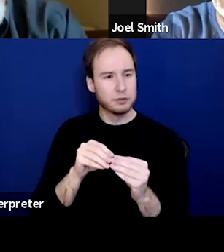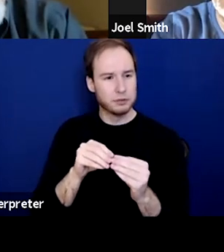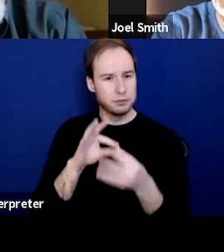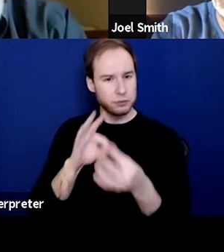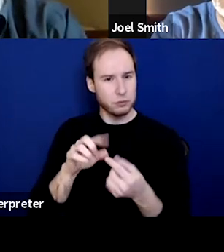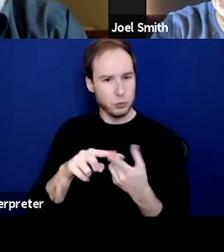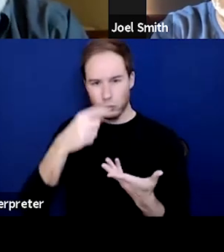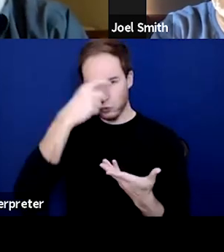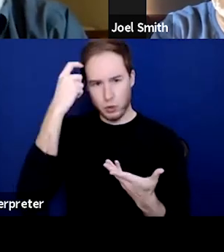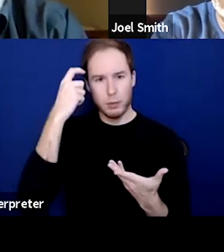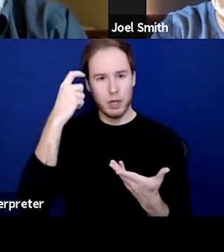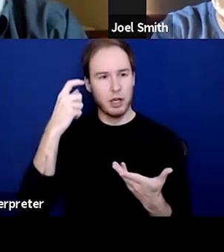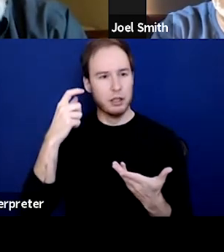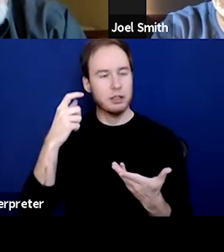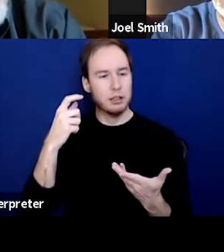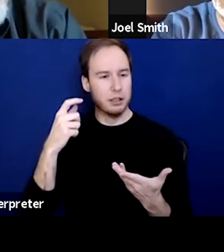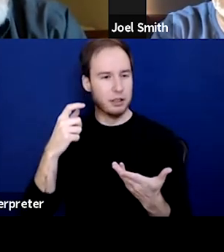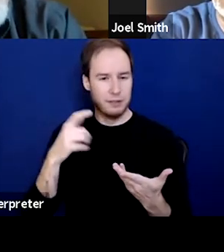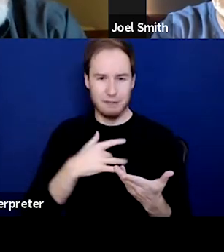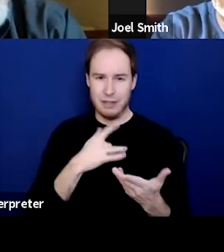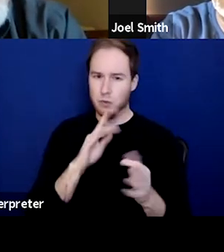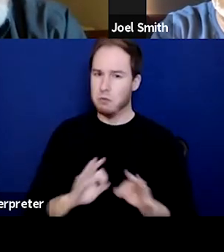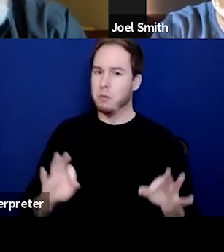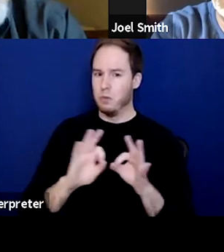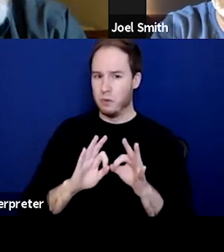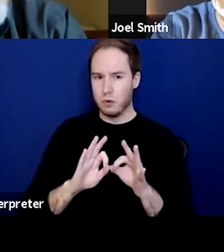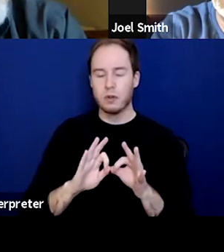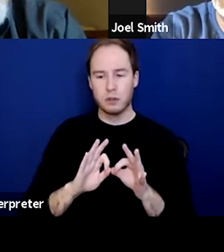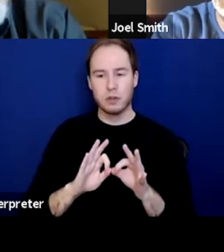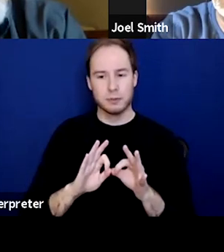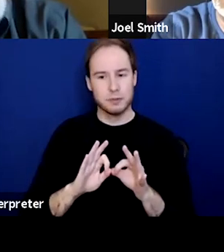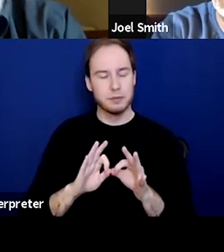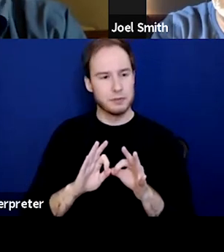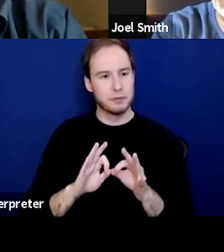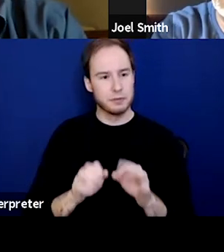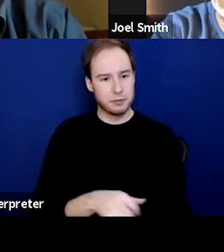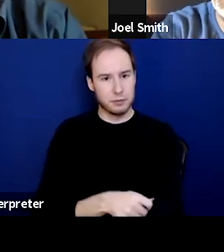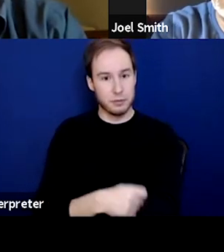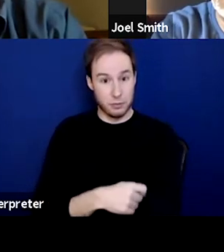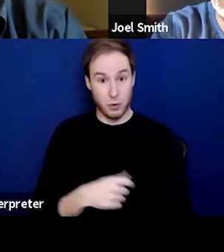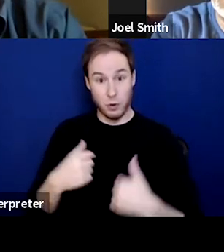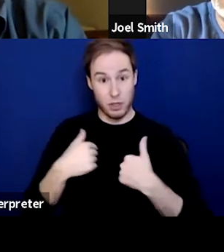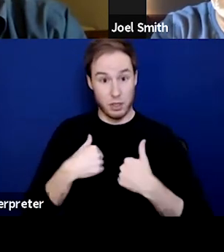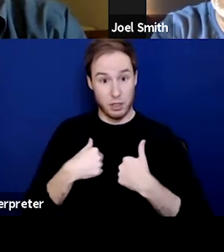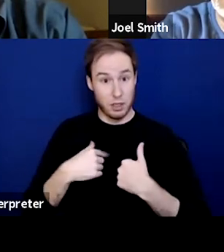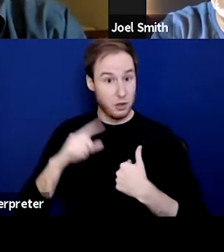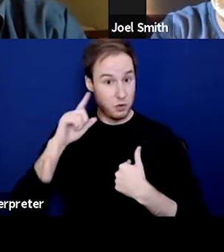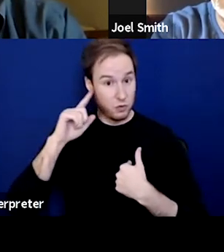And I think it's a really important one because when I heard it, it truly changed my life.